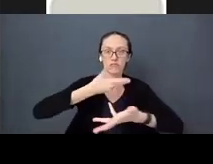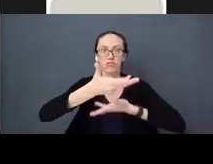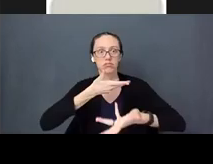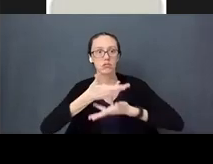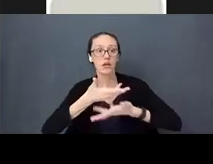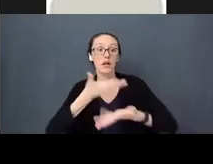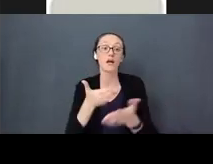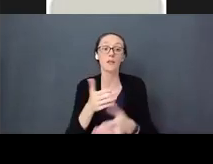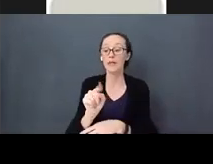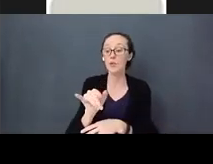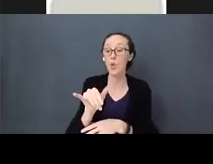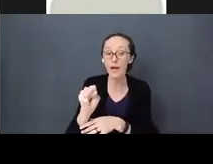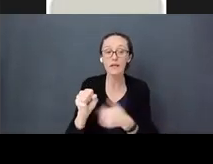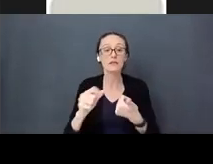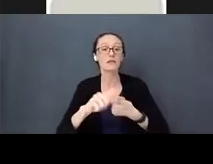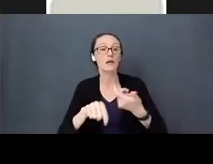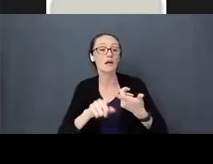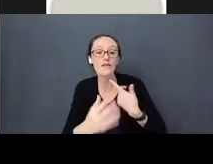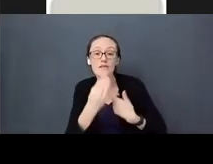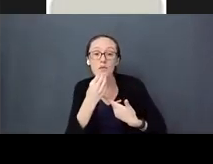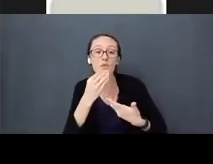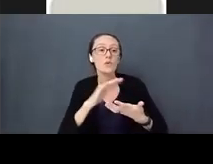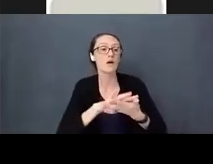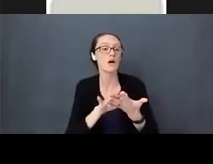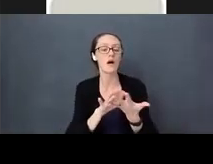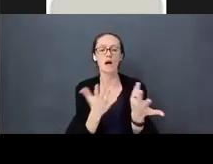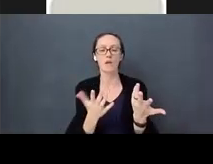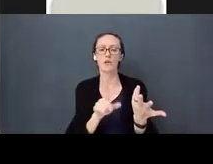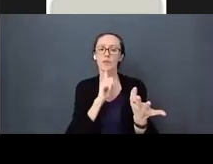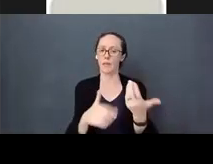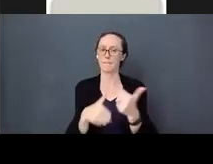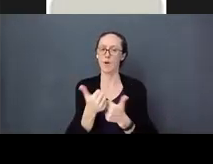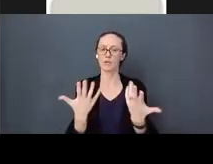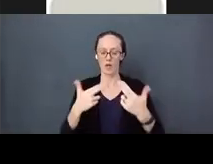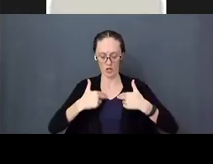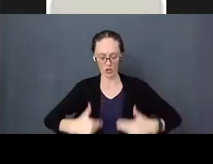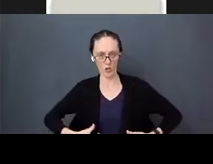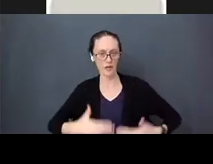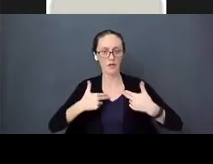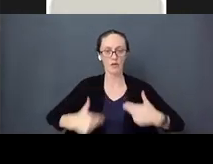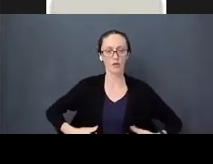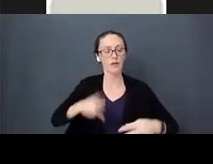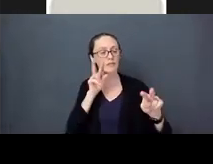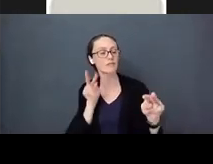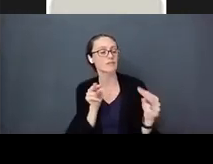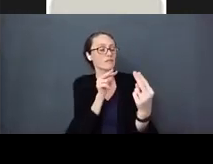They have some food, toys, some food but mostly it is human engagement. Eye to eye contacts, touch,